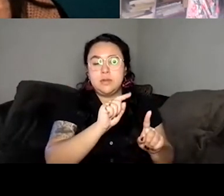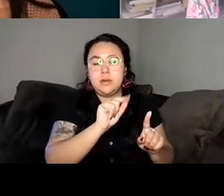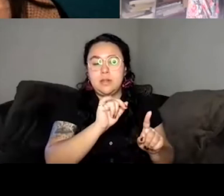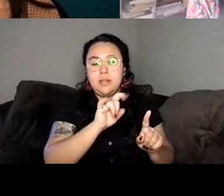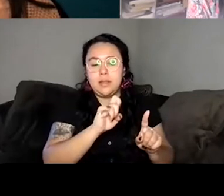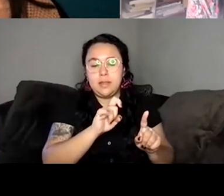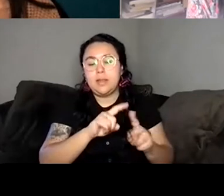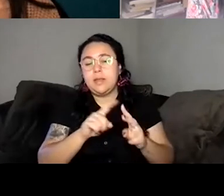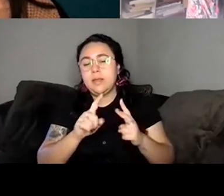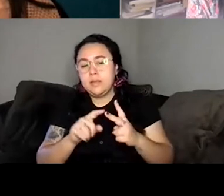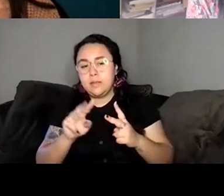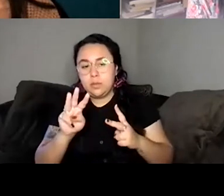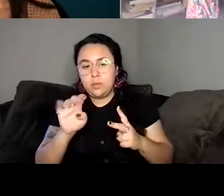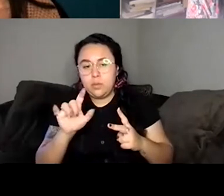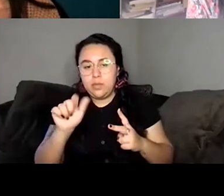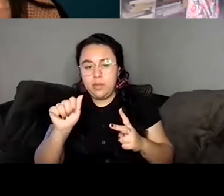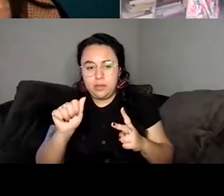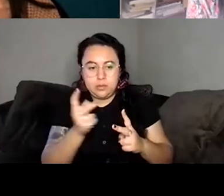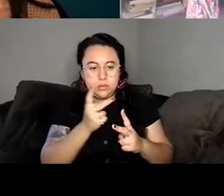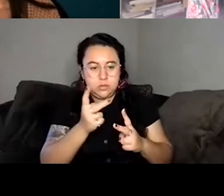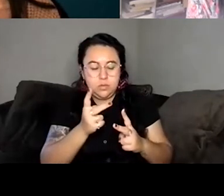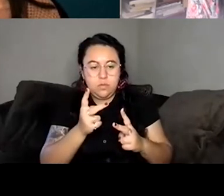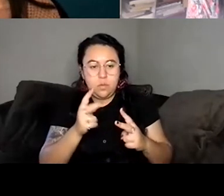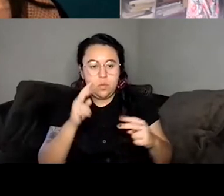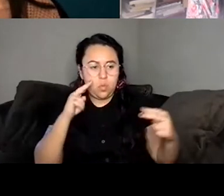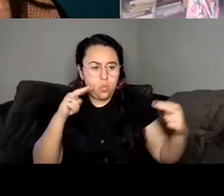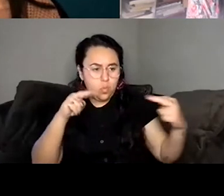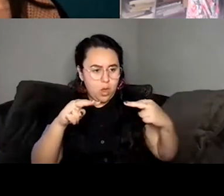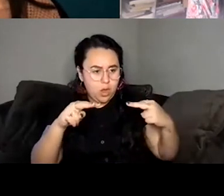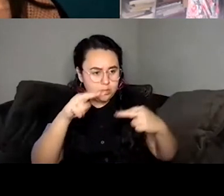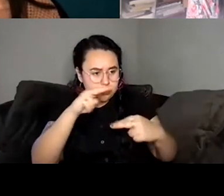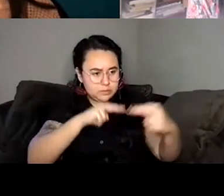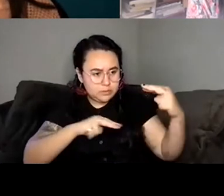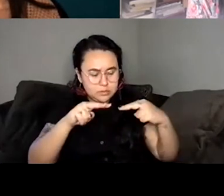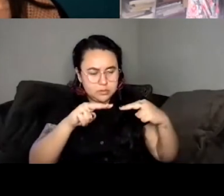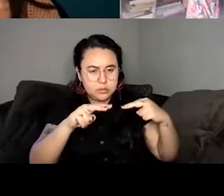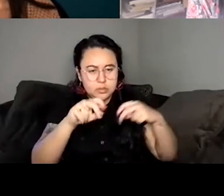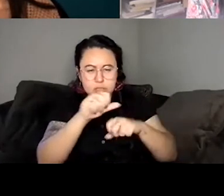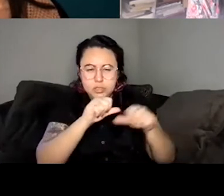watching each other in many different ways. And I was curious about how you thought about